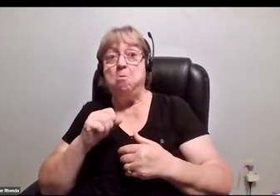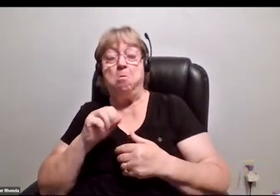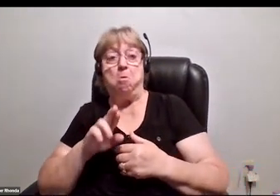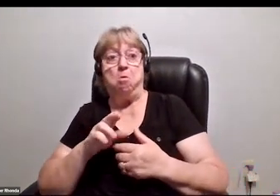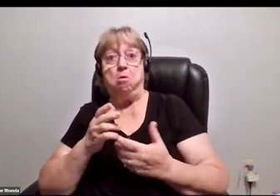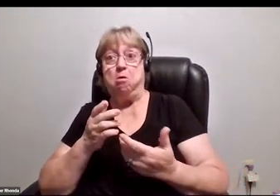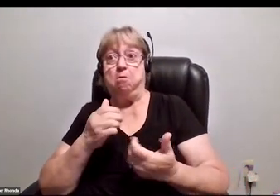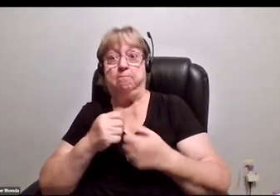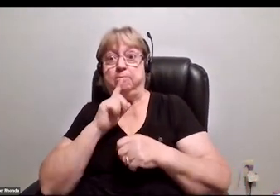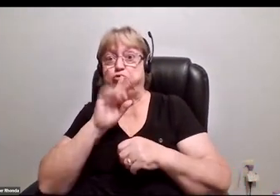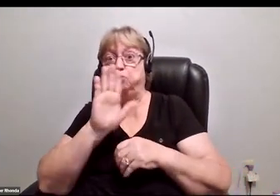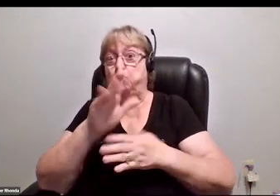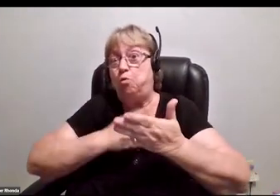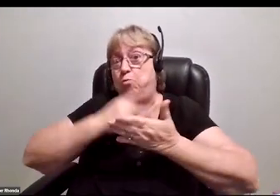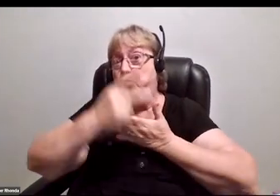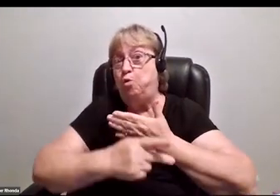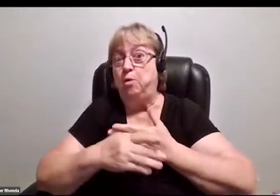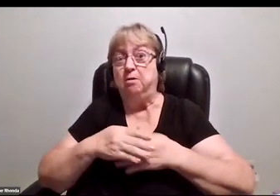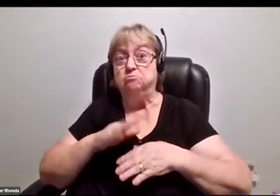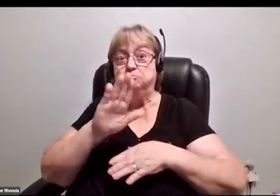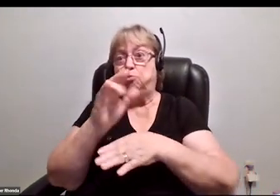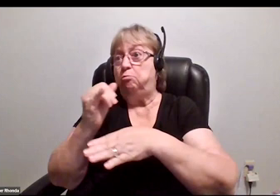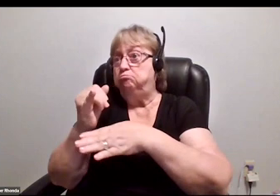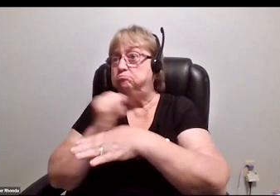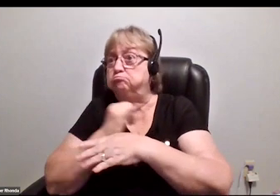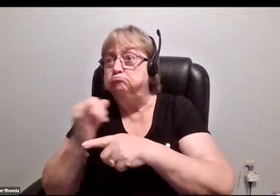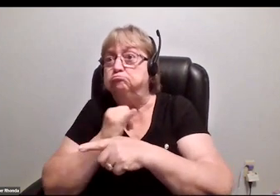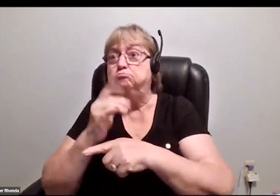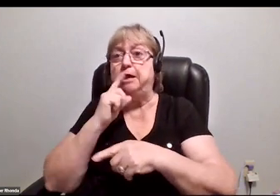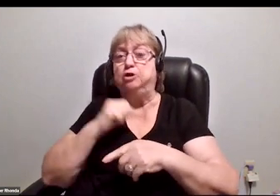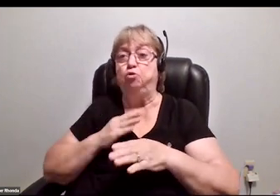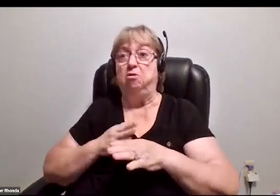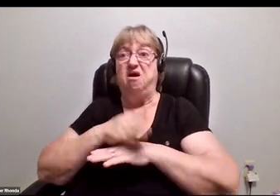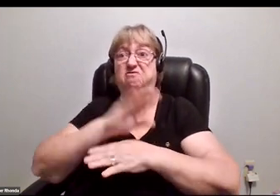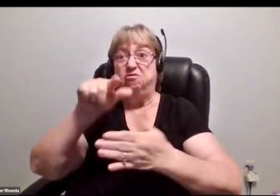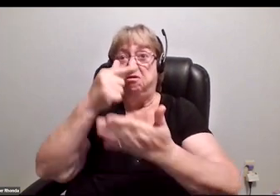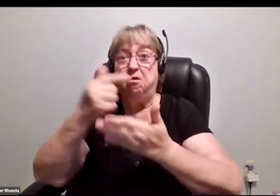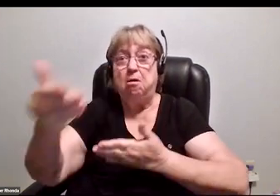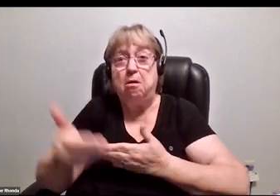and internships and externships for folks with disabilities.